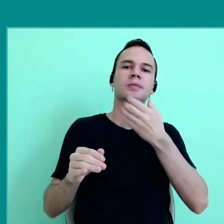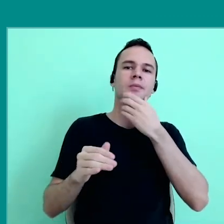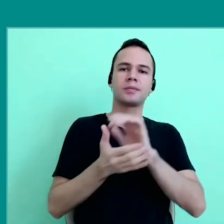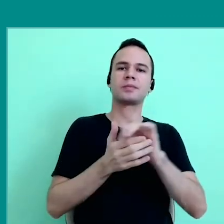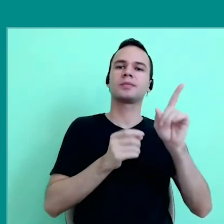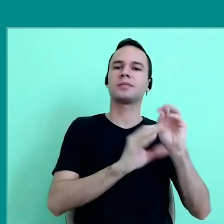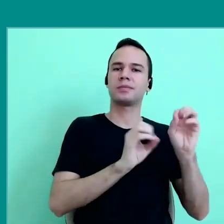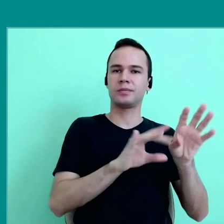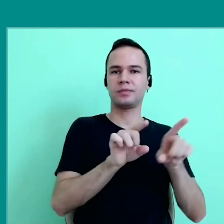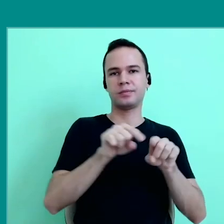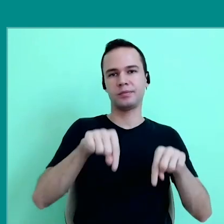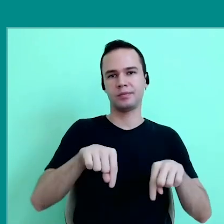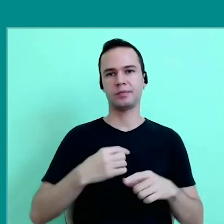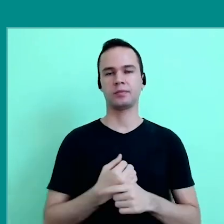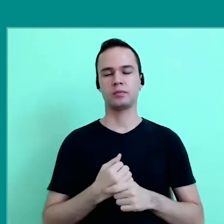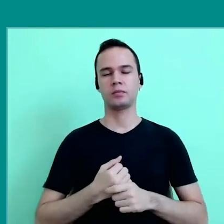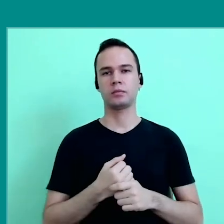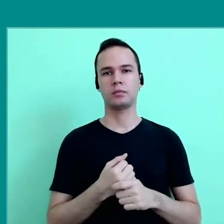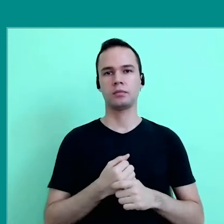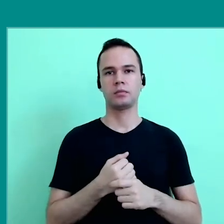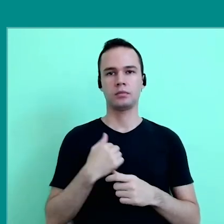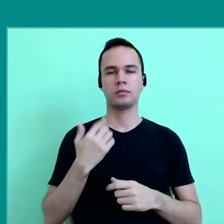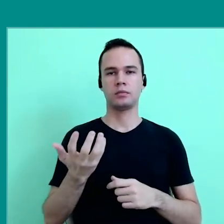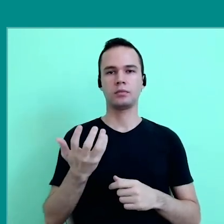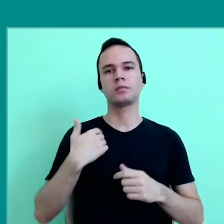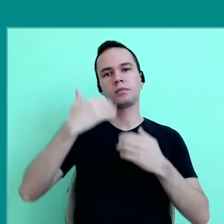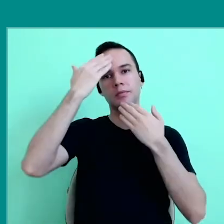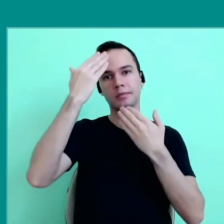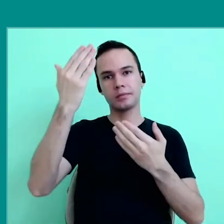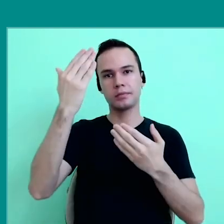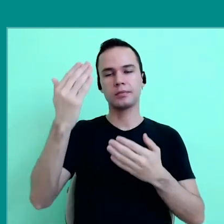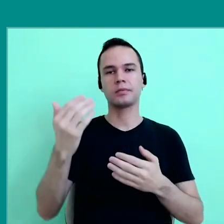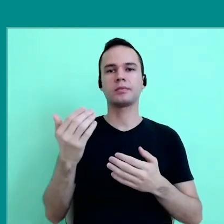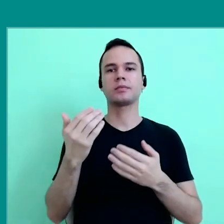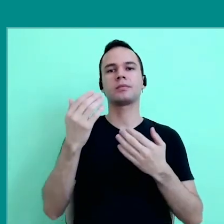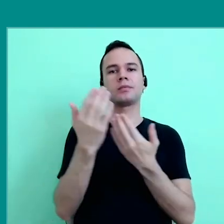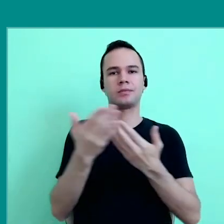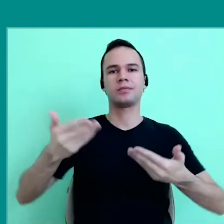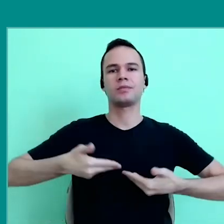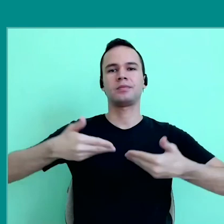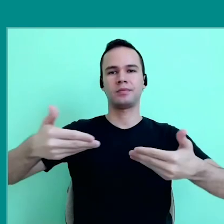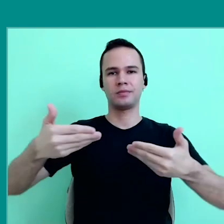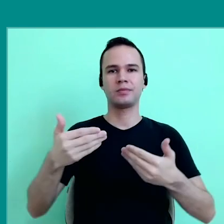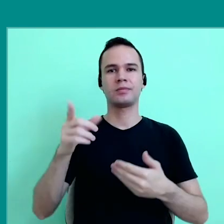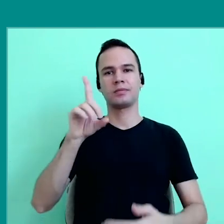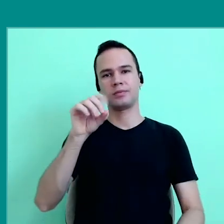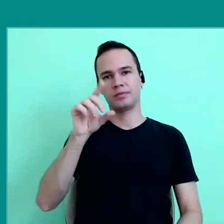so I closed myself here. I want to thank the invitation from Dolores Prades,